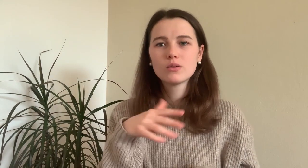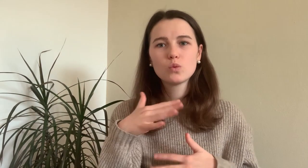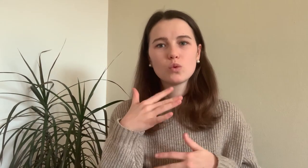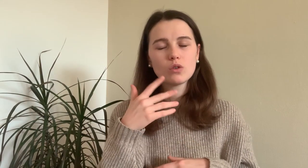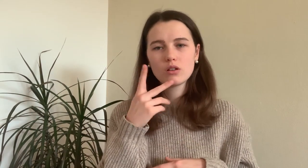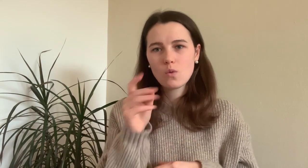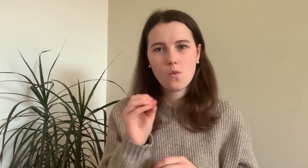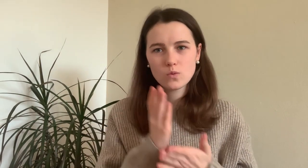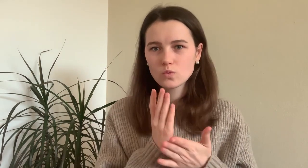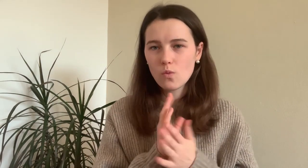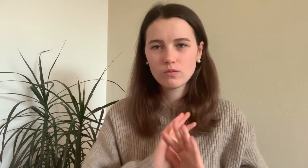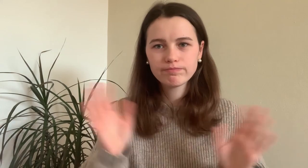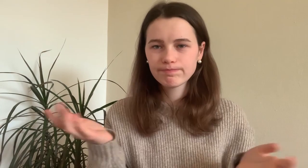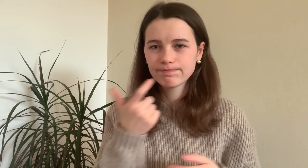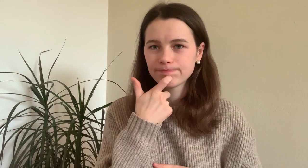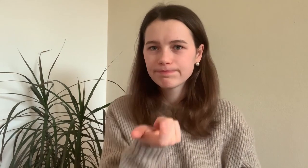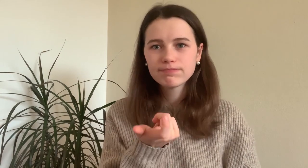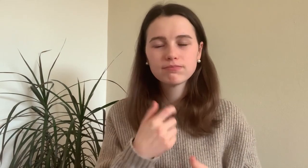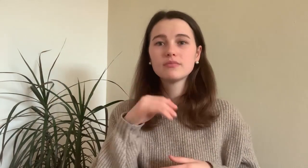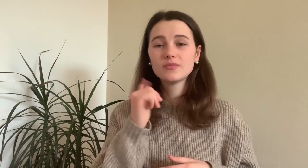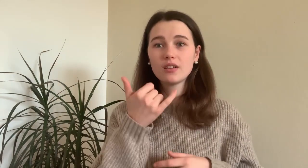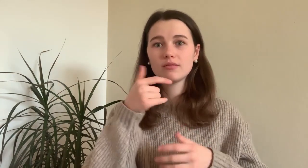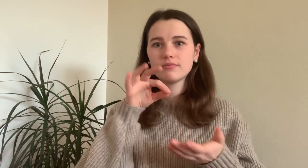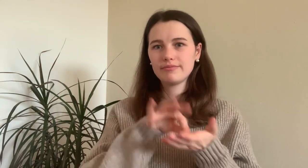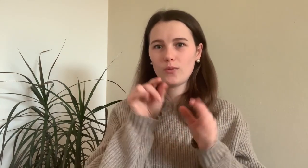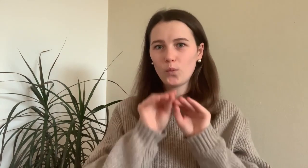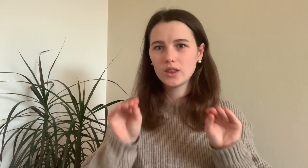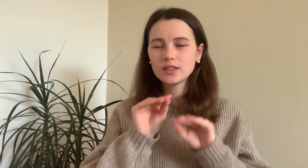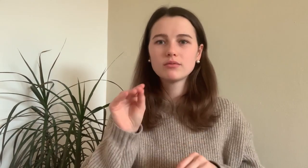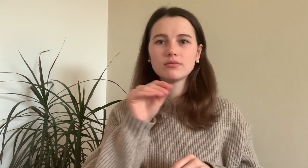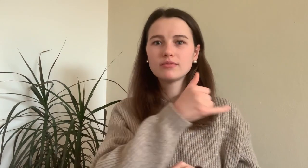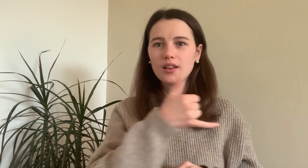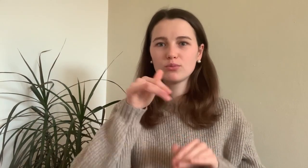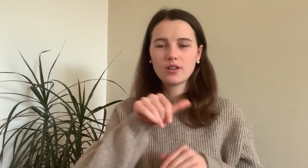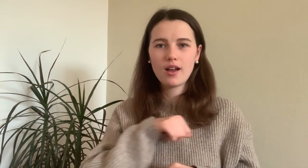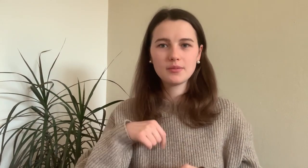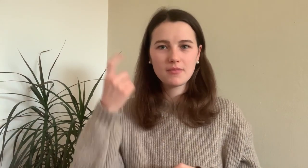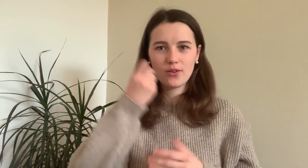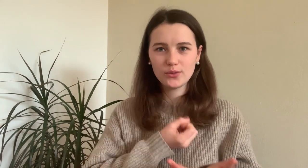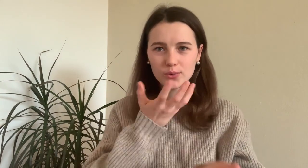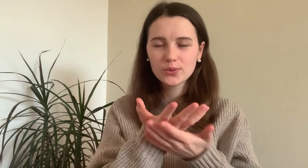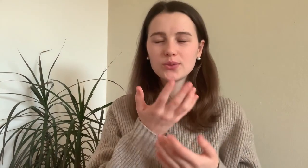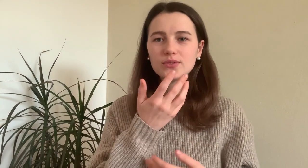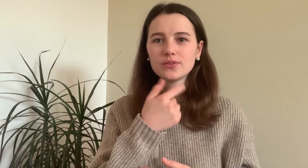That was a very hard time. Specifically one time when everybody had to express their opinion on something.